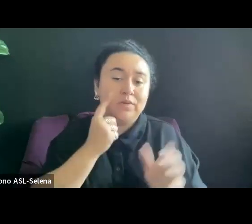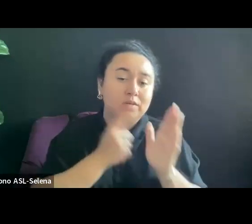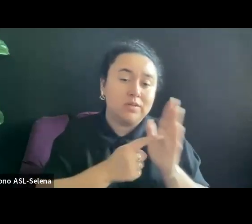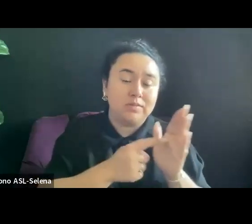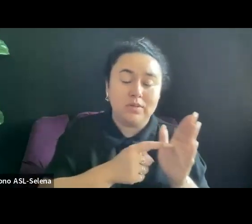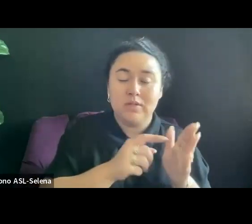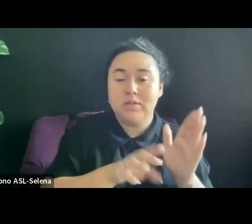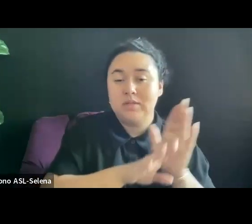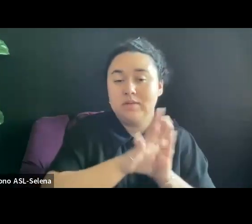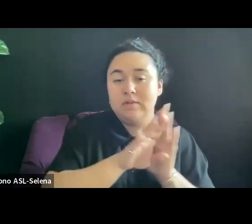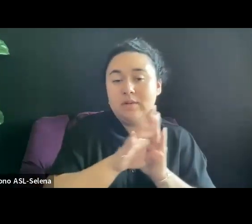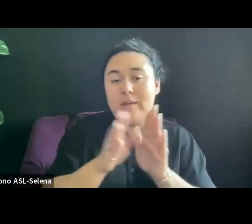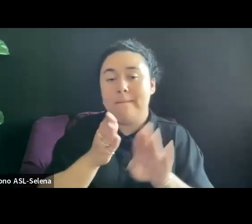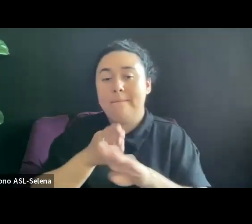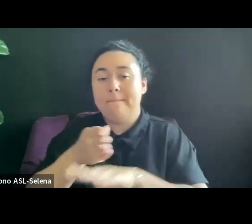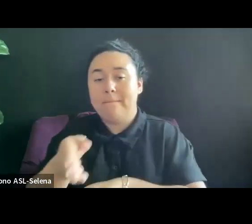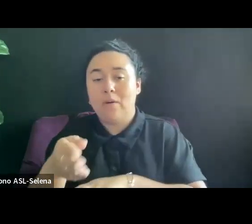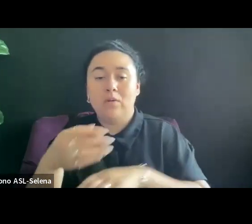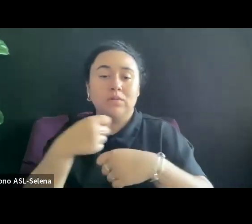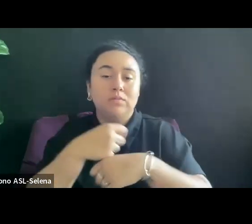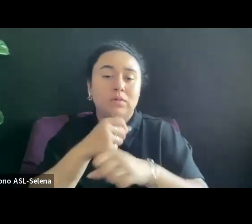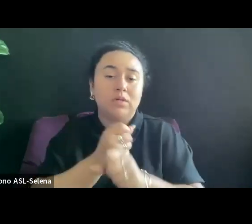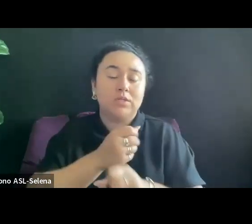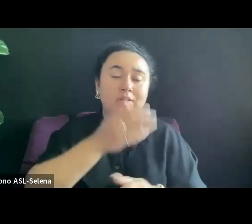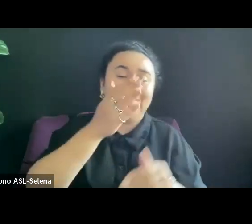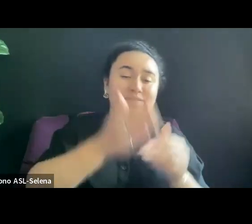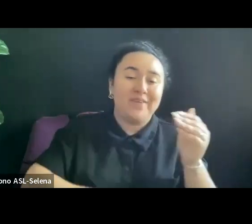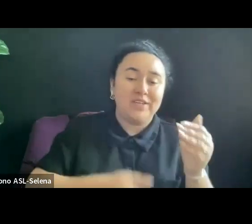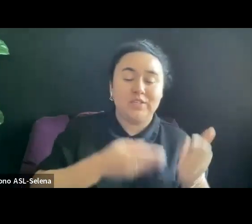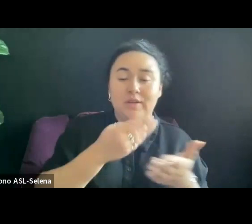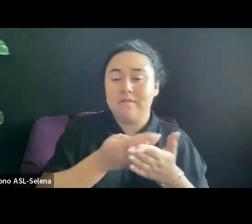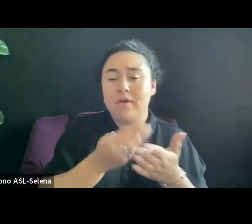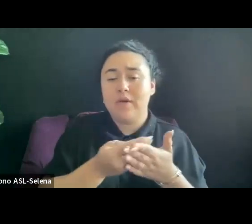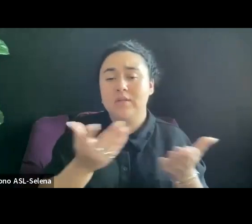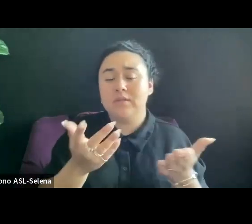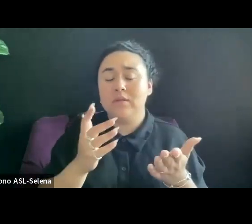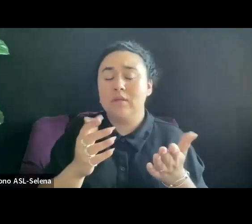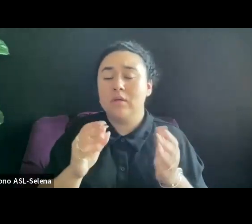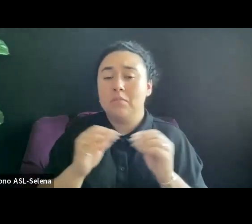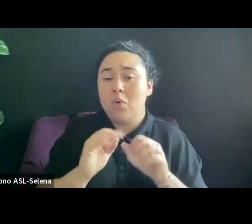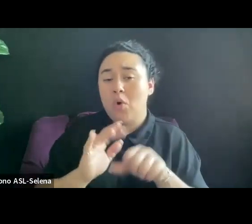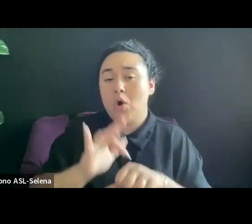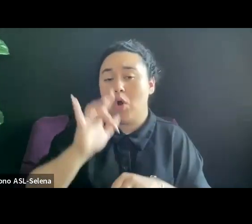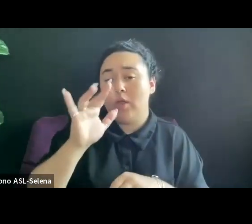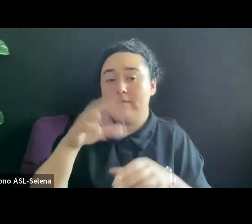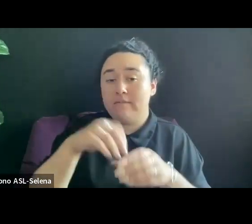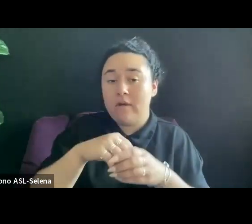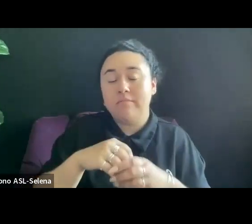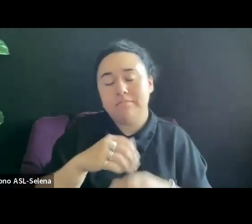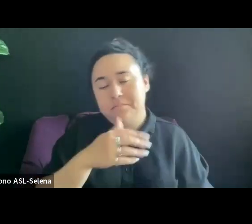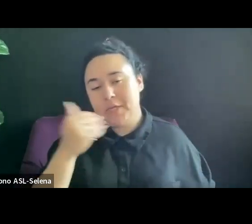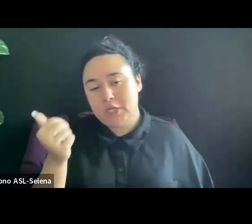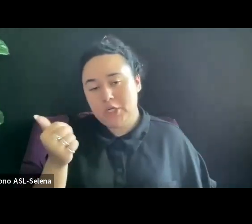FINISHING FUNDS. THE EARLIER YOU ARE ABLE TO BEGIN PARTICIPATING THE BETTER YOU DO NOT HAVE TO WAIT UNTIL YOU ARE